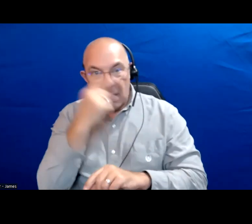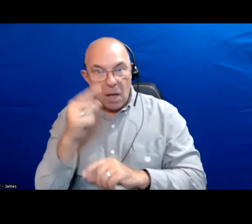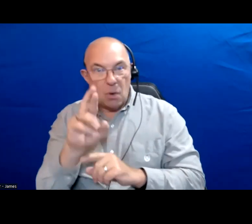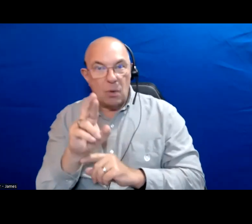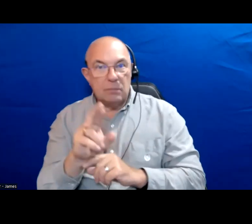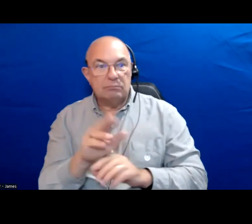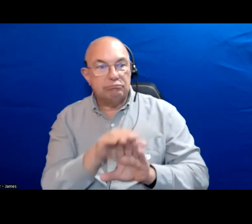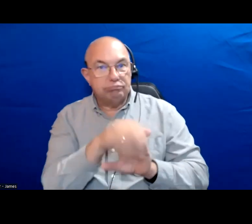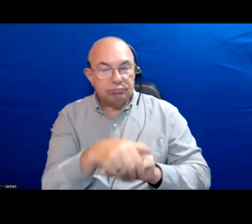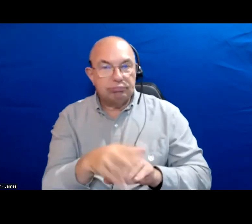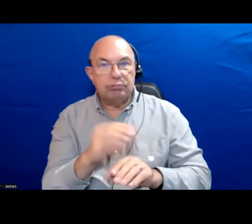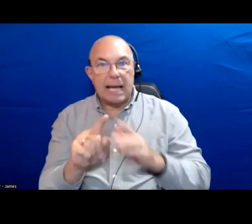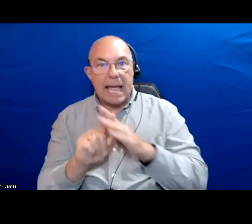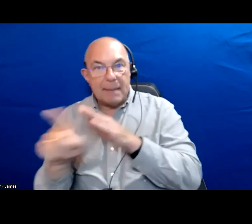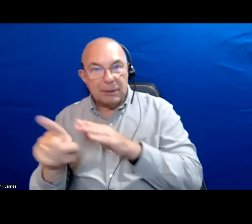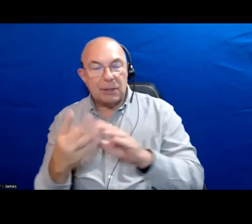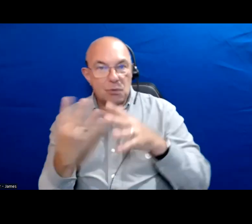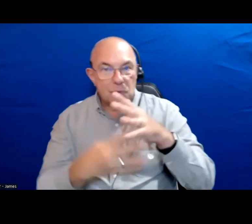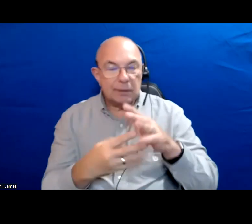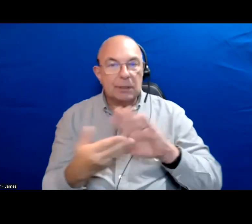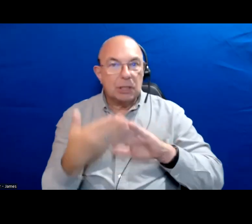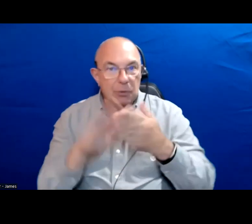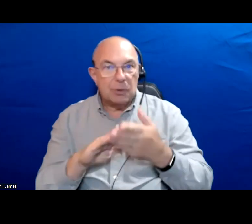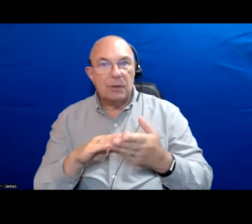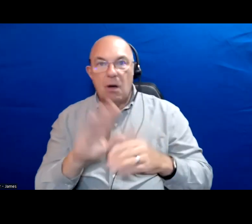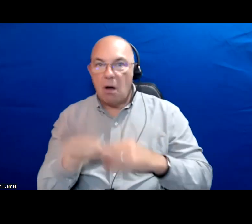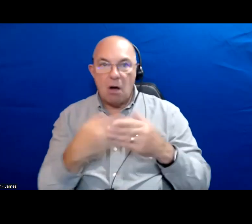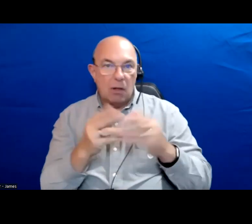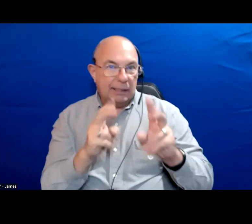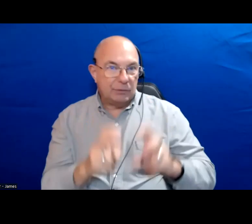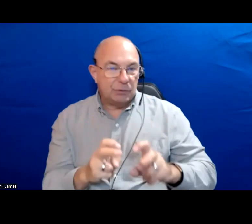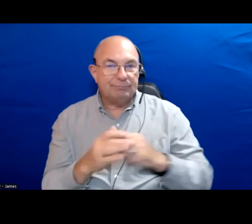immigrant or refugee communities all are key issues going forward and something I am paying